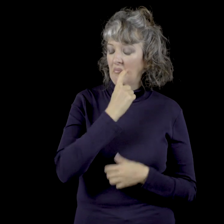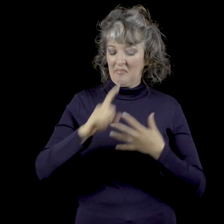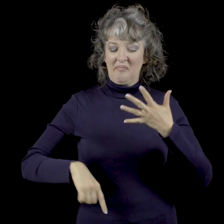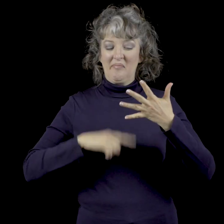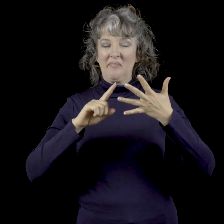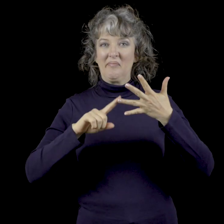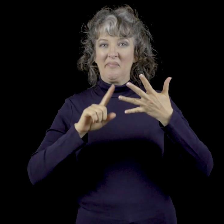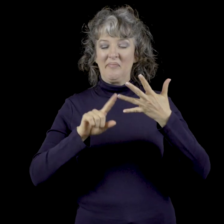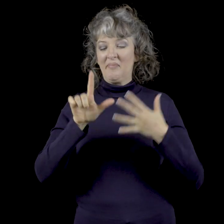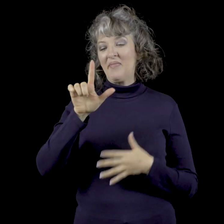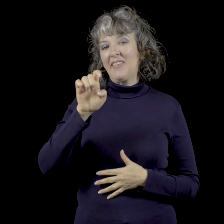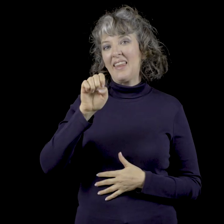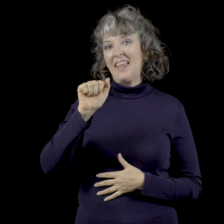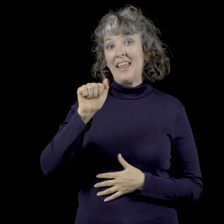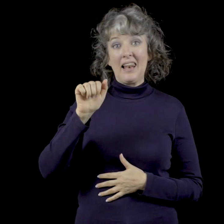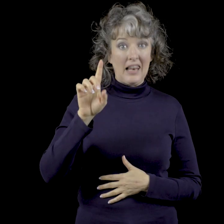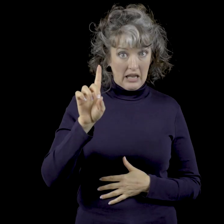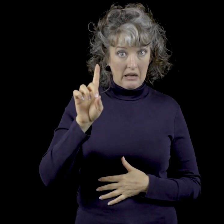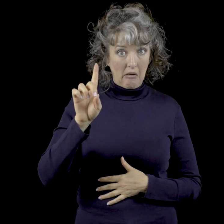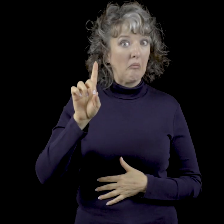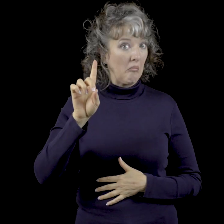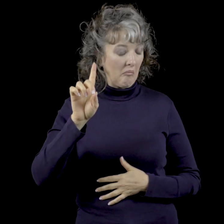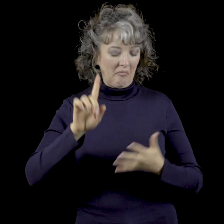D. 82Pb